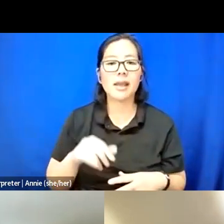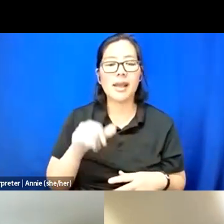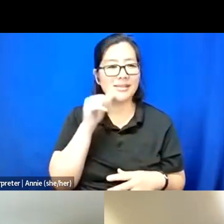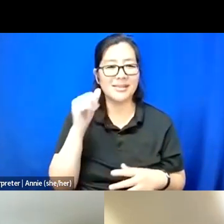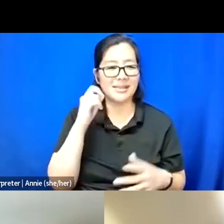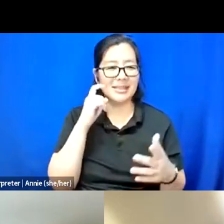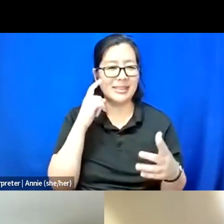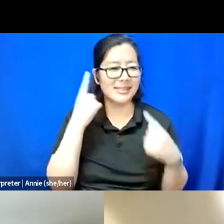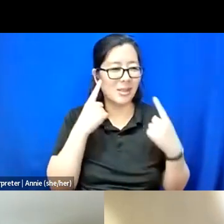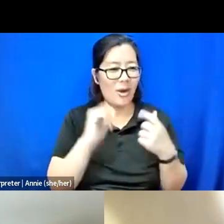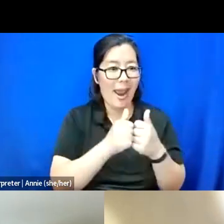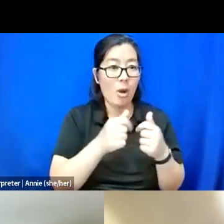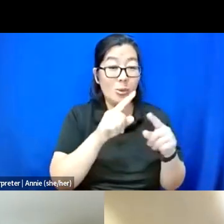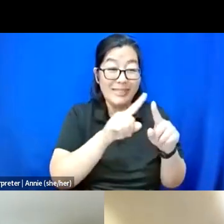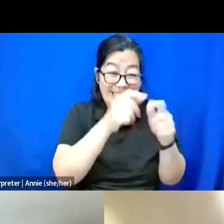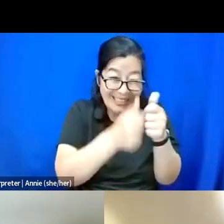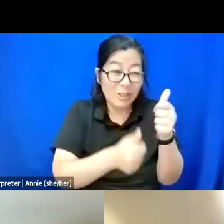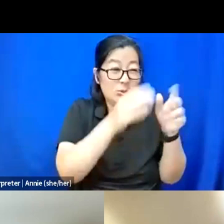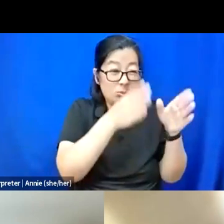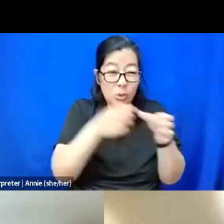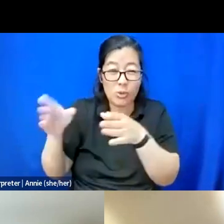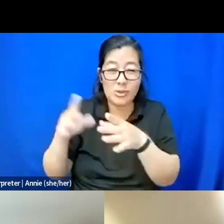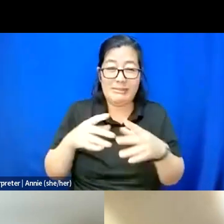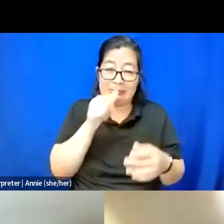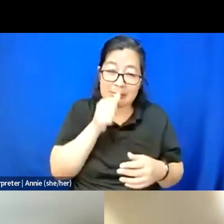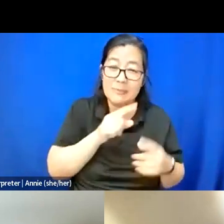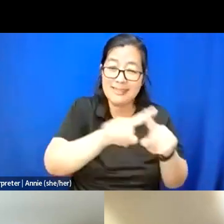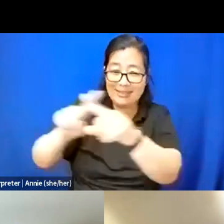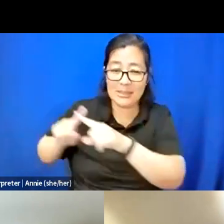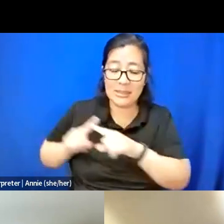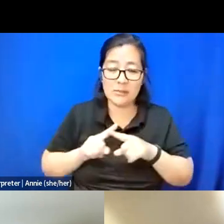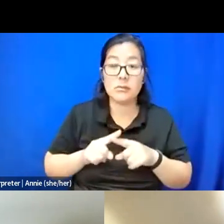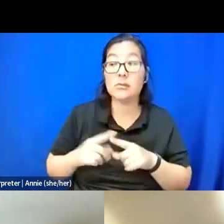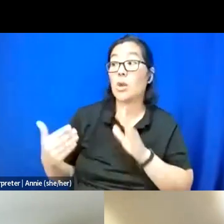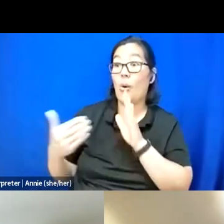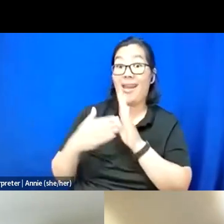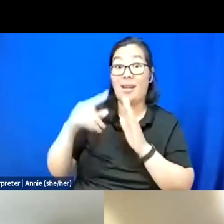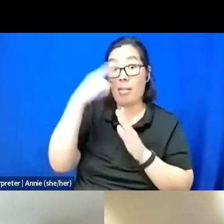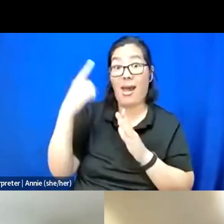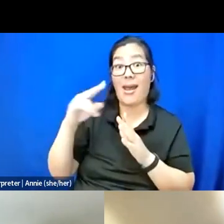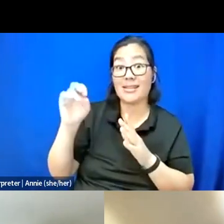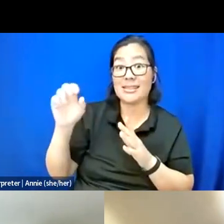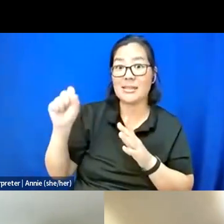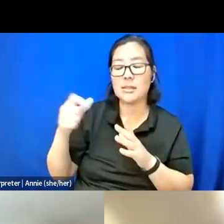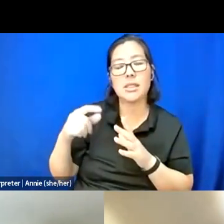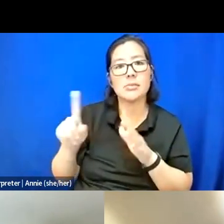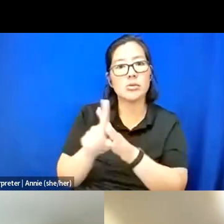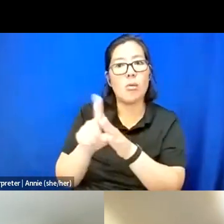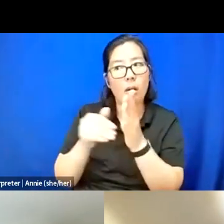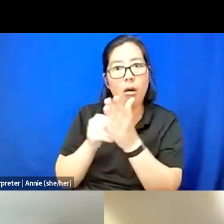So I think anti-Blackness is one of the things that has been showing up a lot for me most recently in the communities that I've been in